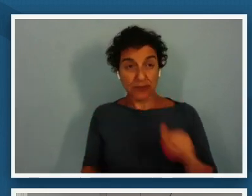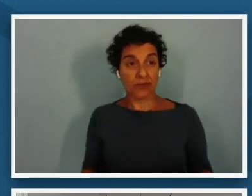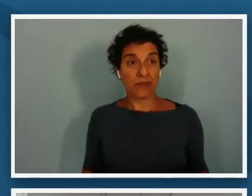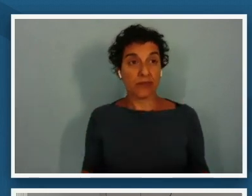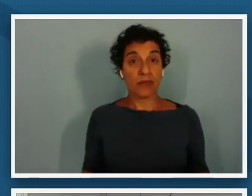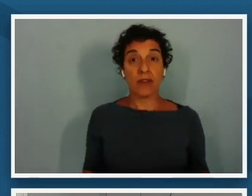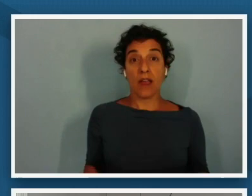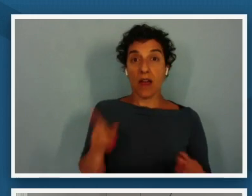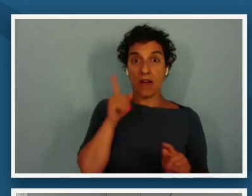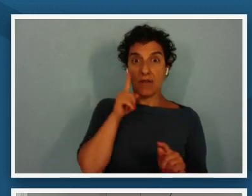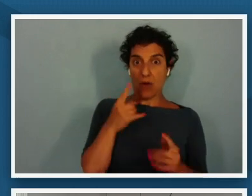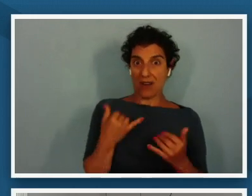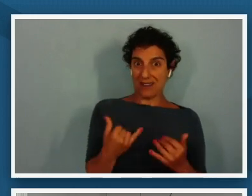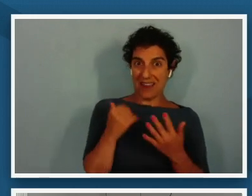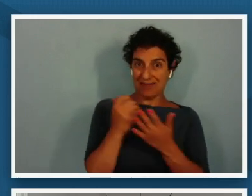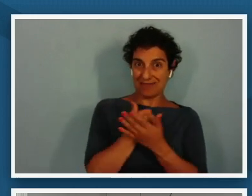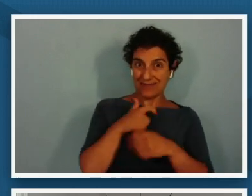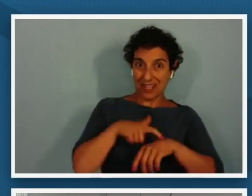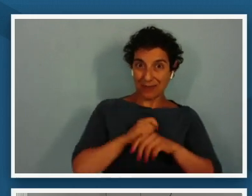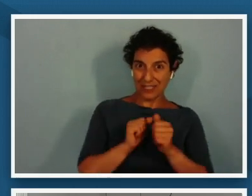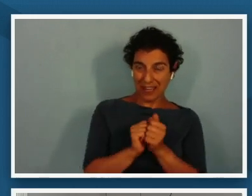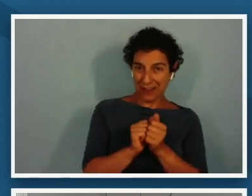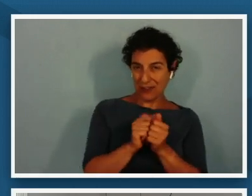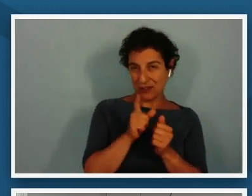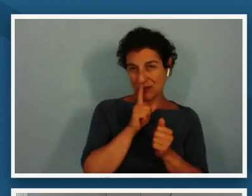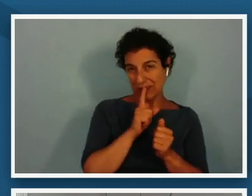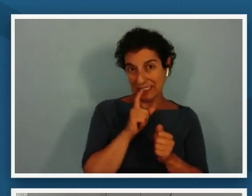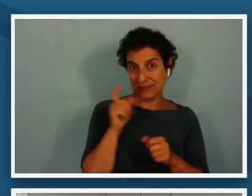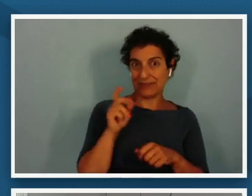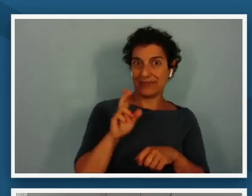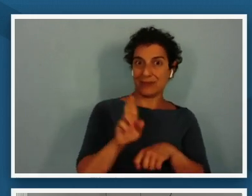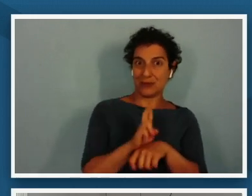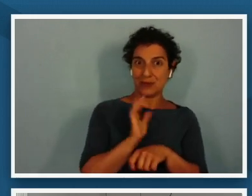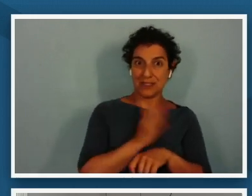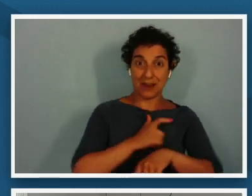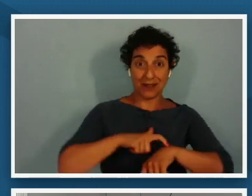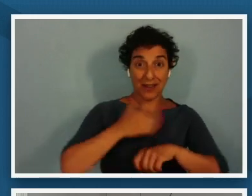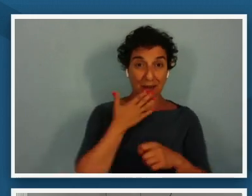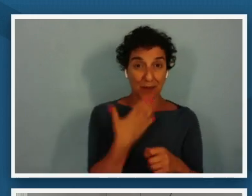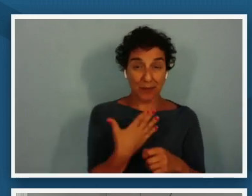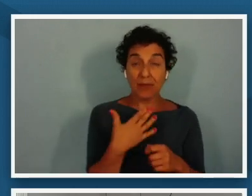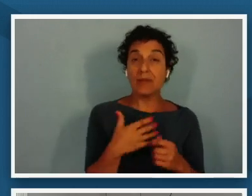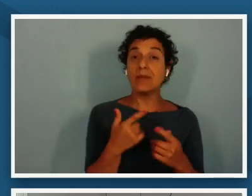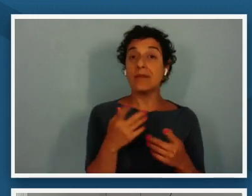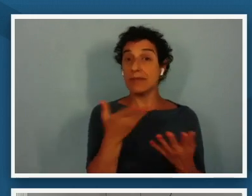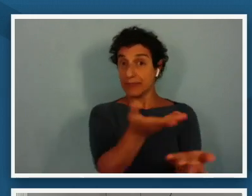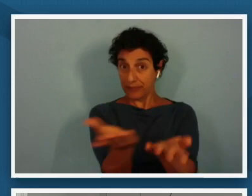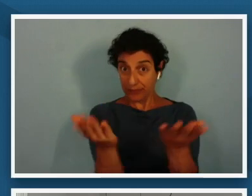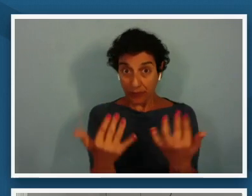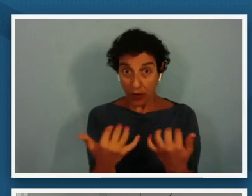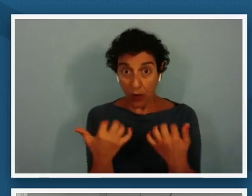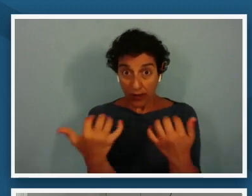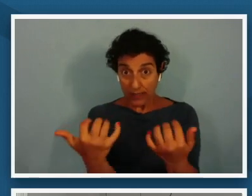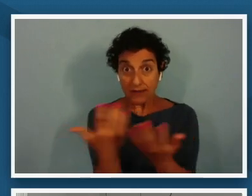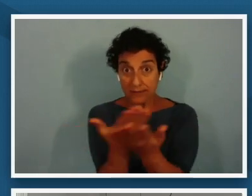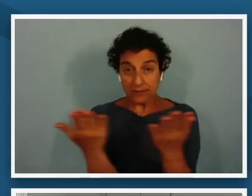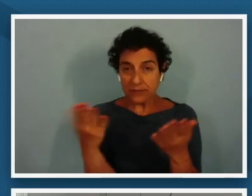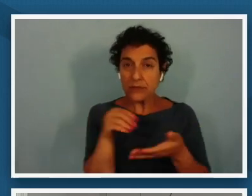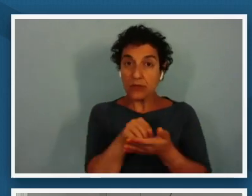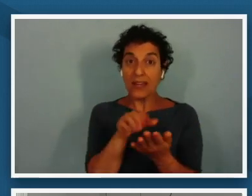together to use it most wisely i'm going to invite you audience members to write